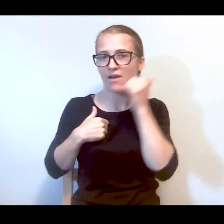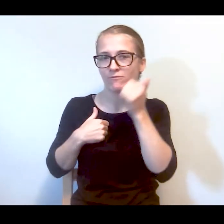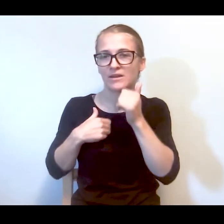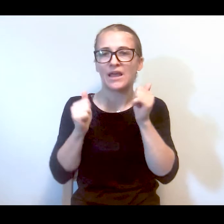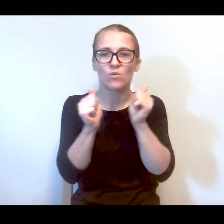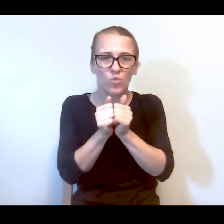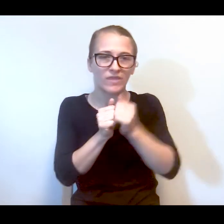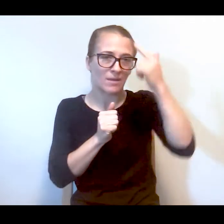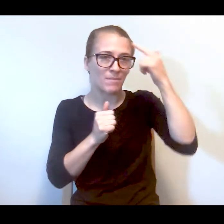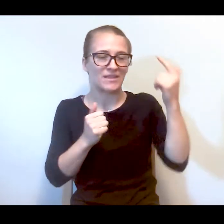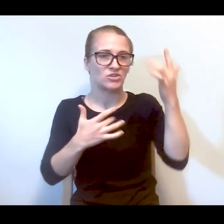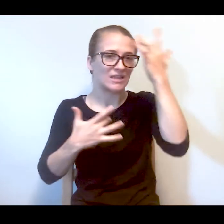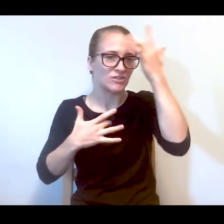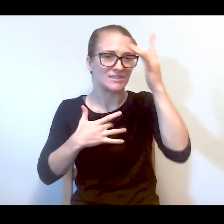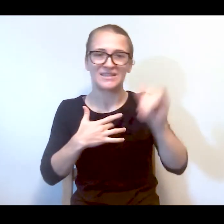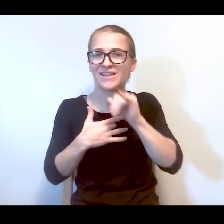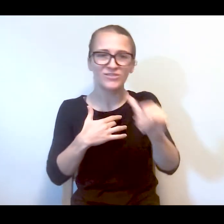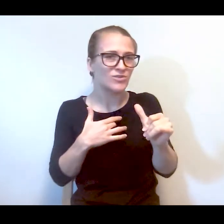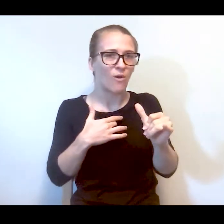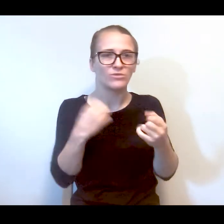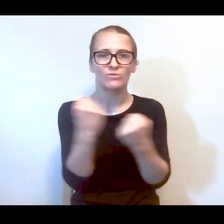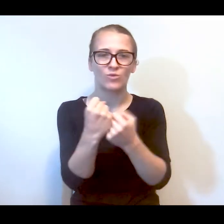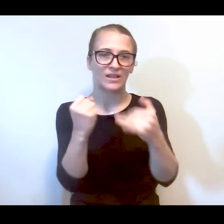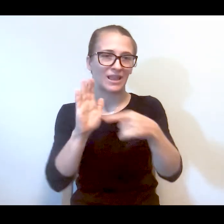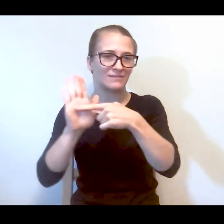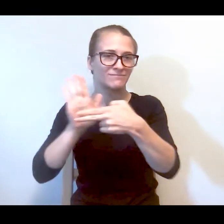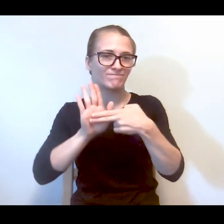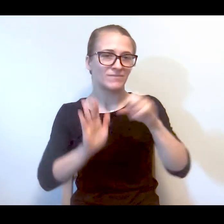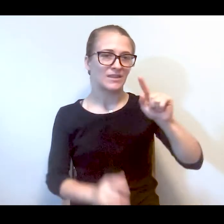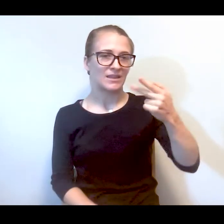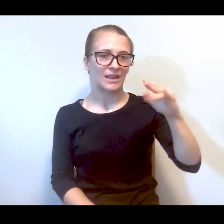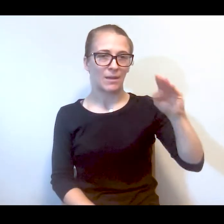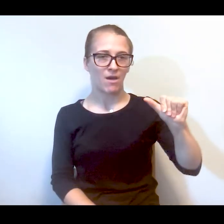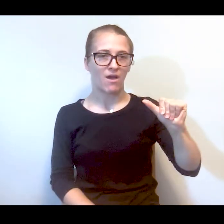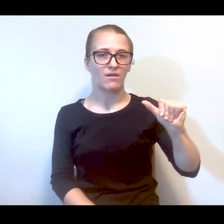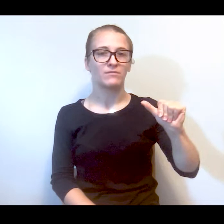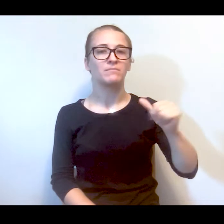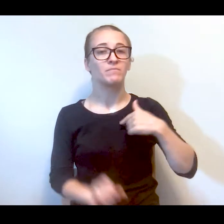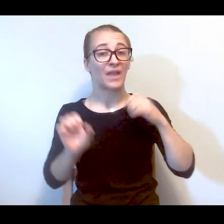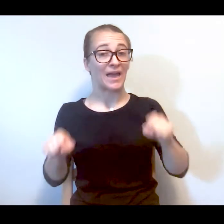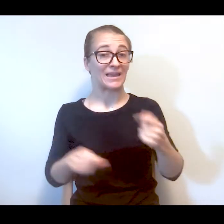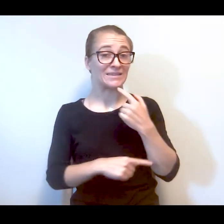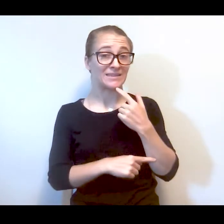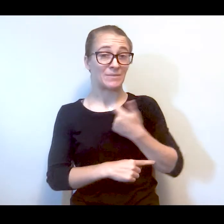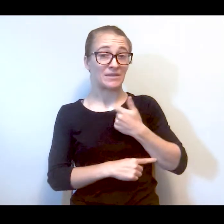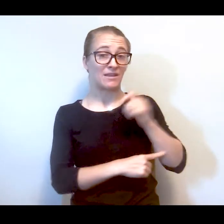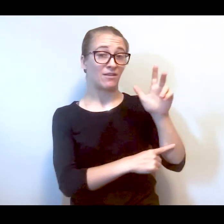live every day with mental illness that don't embody that stigma. And I can say that in the 25 years that I have been